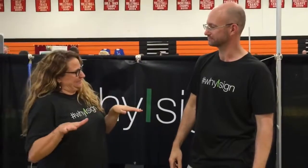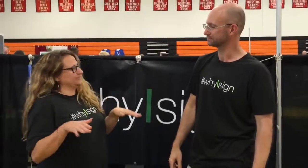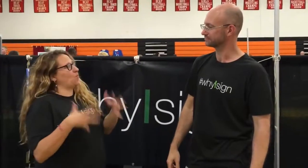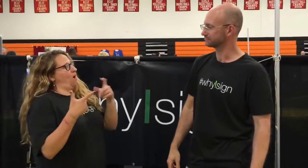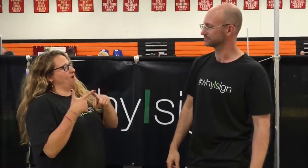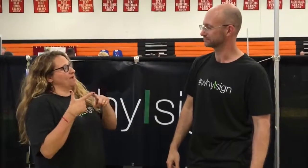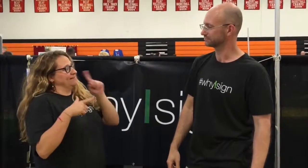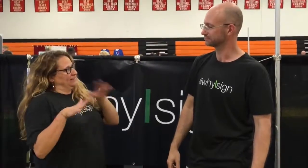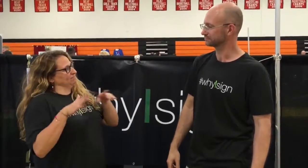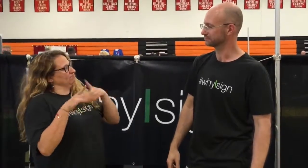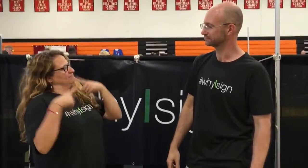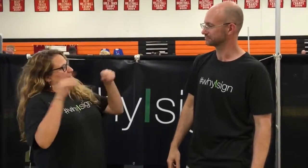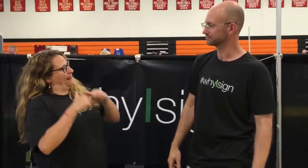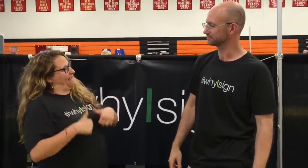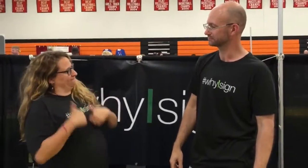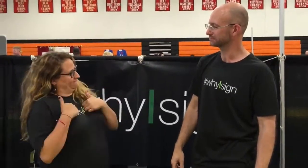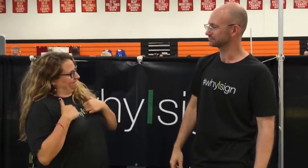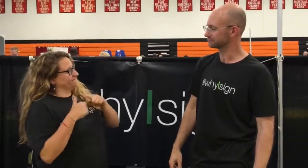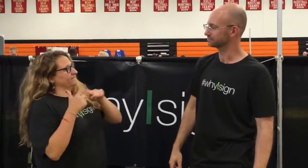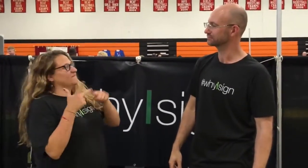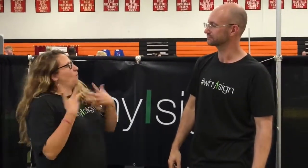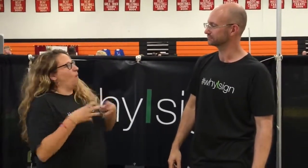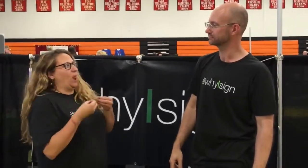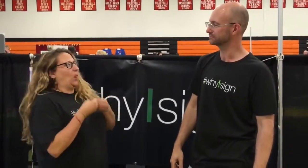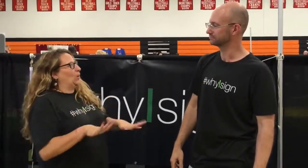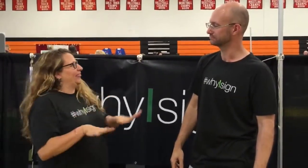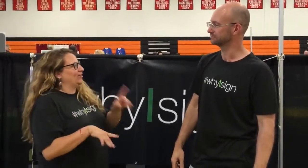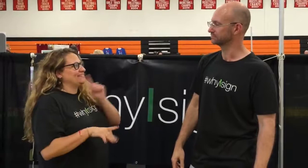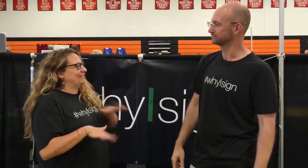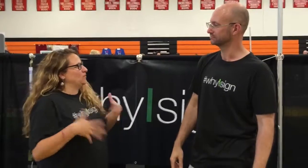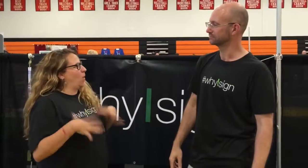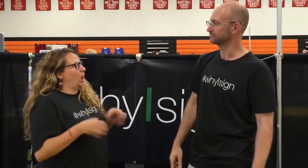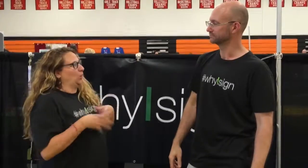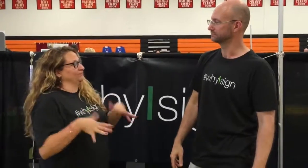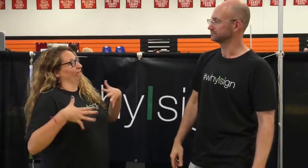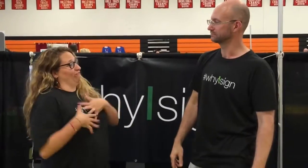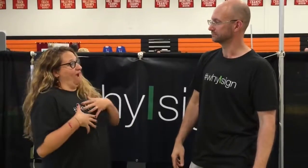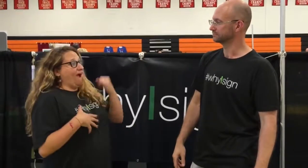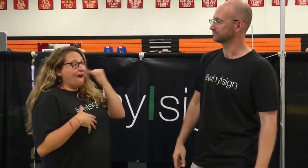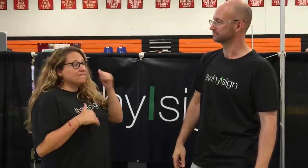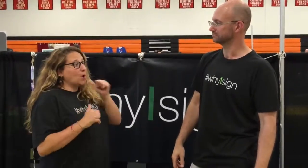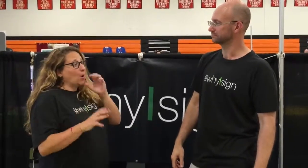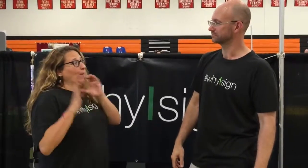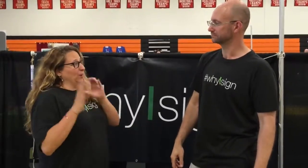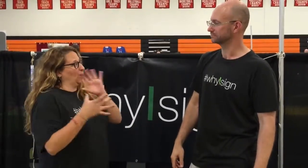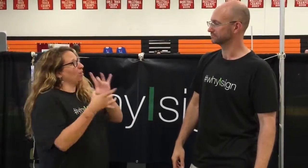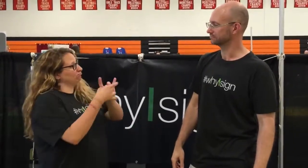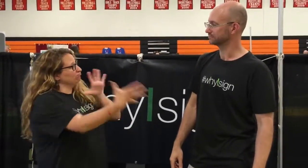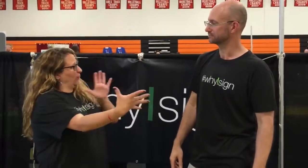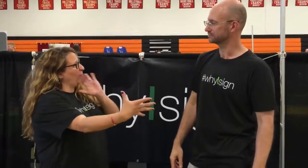#2 - They want their Deaf children to become successful in life. #3 - They do not want to "lose" their Deaf children. They are afraid that if they don't communicate with their Deaf children, they will lose them.